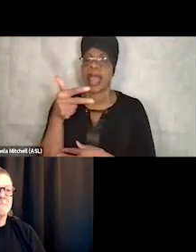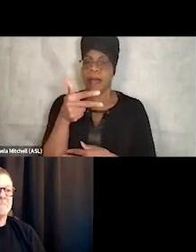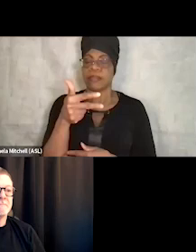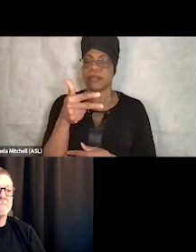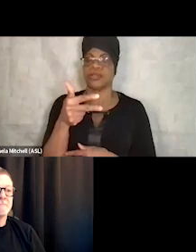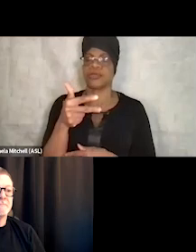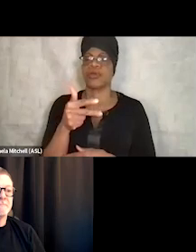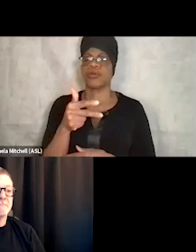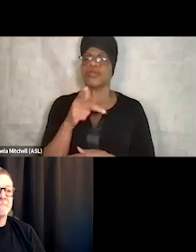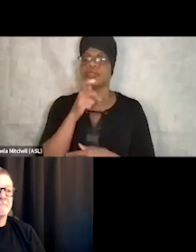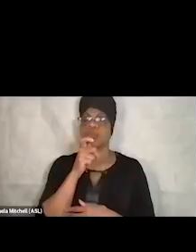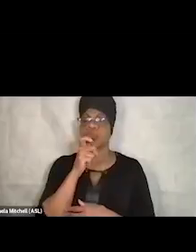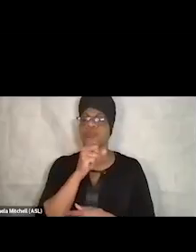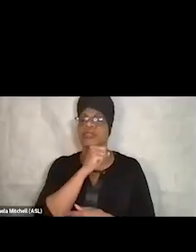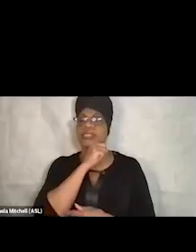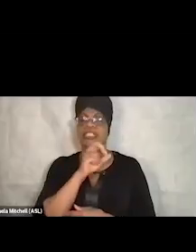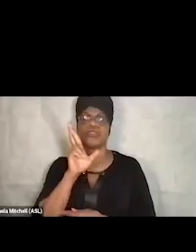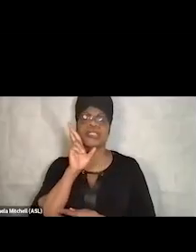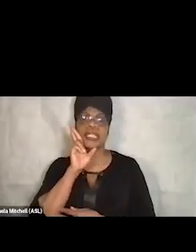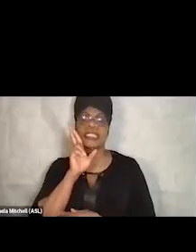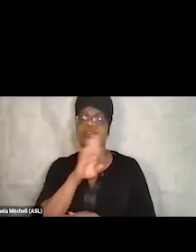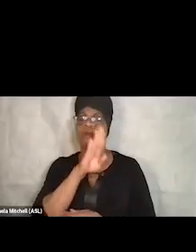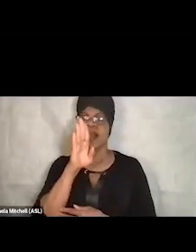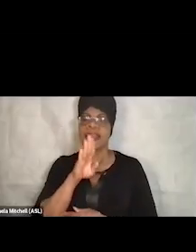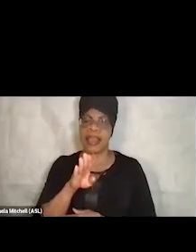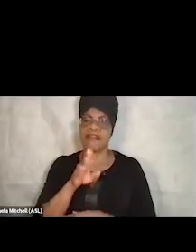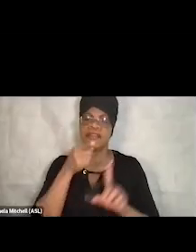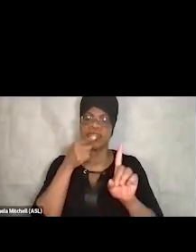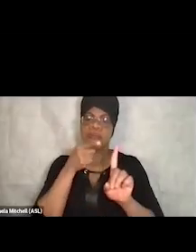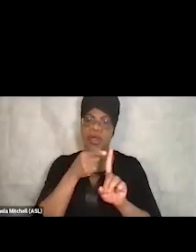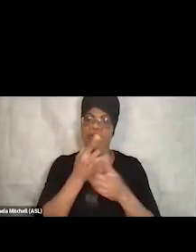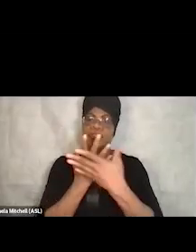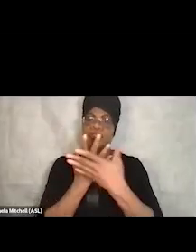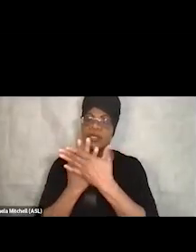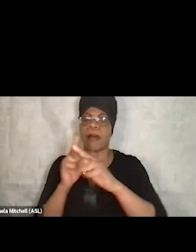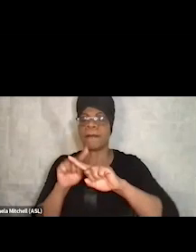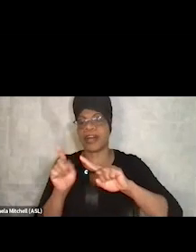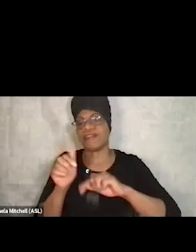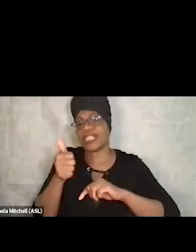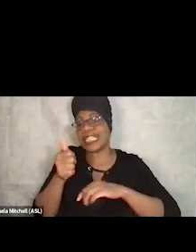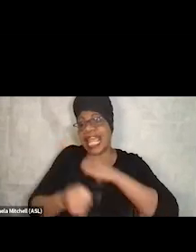So it was never meant to be a prison, but it was run that way for about 10 years.